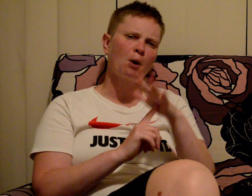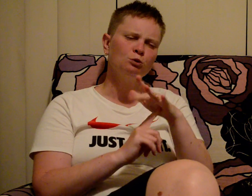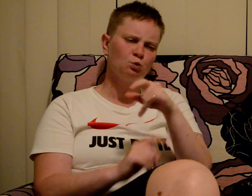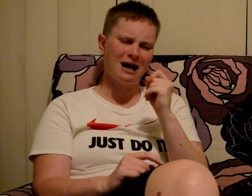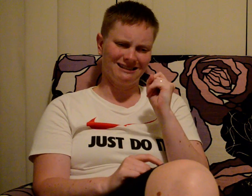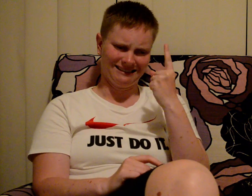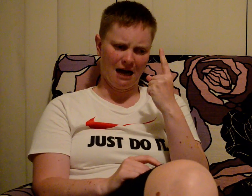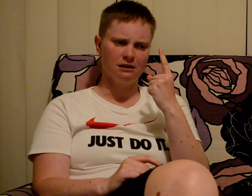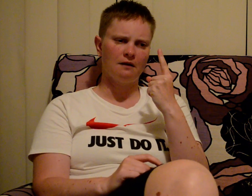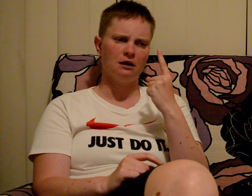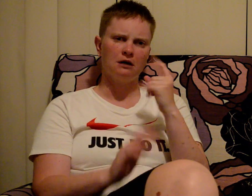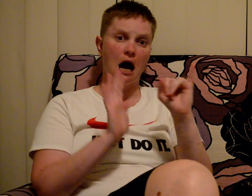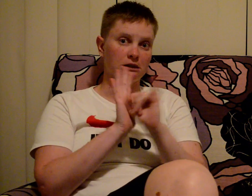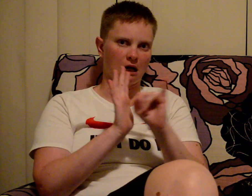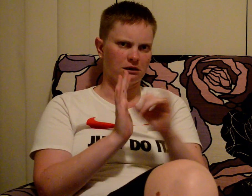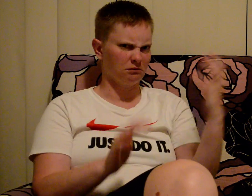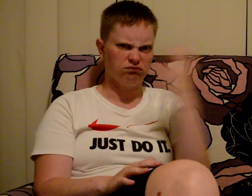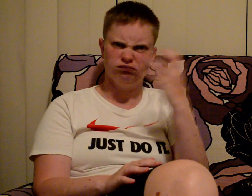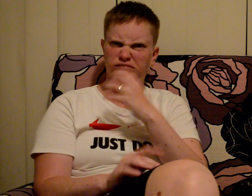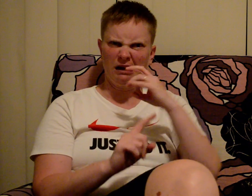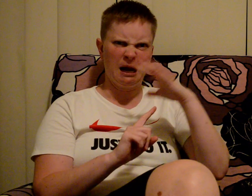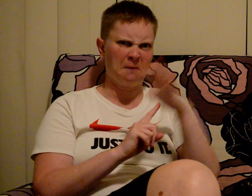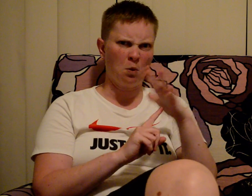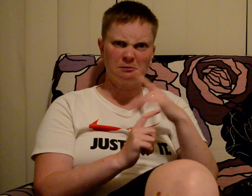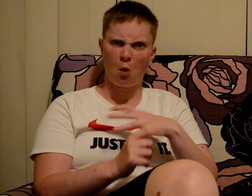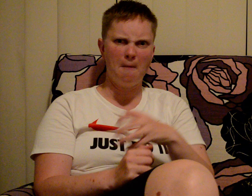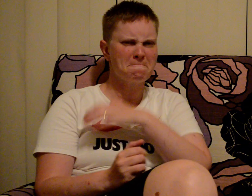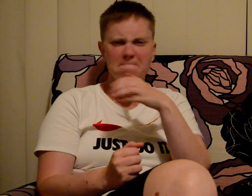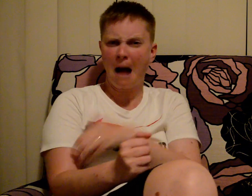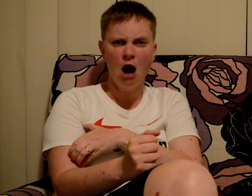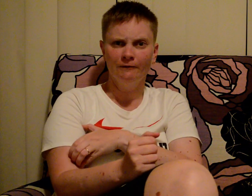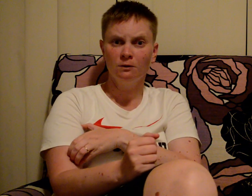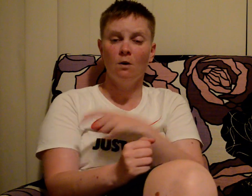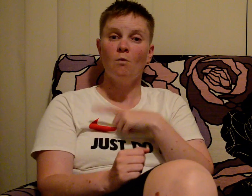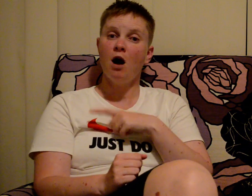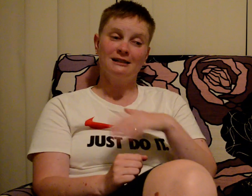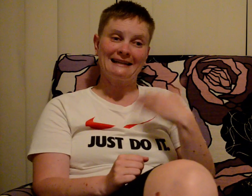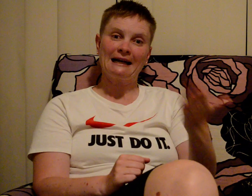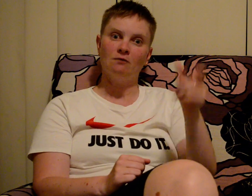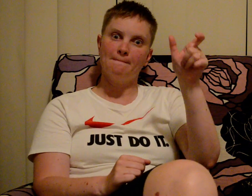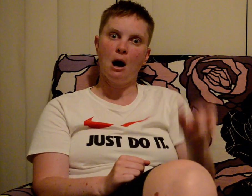It is vital that you understand the identity is so powerful to have because it gives the person